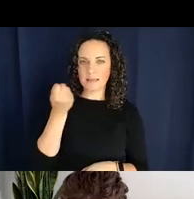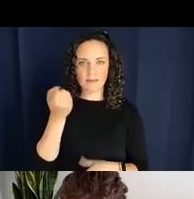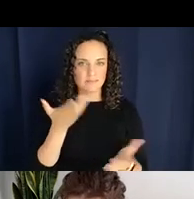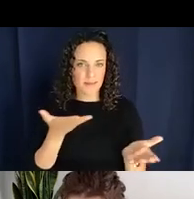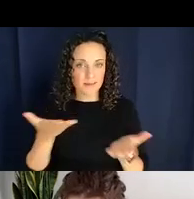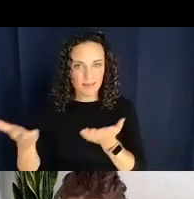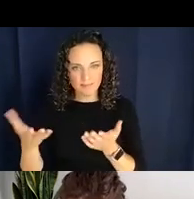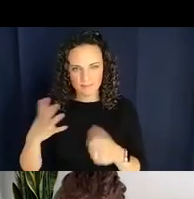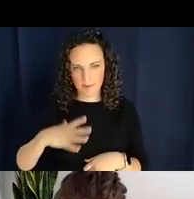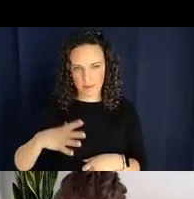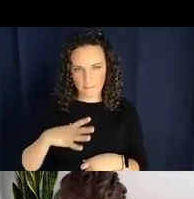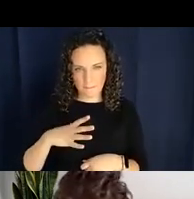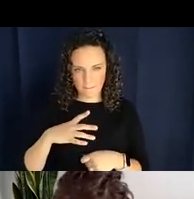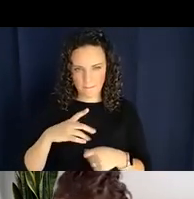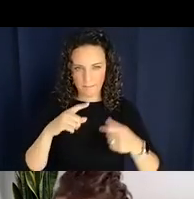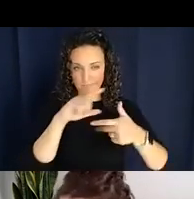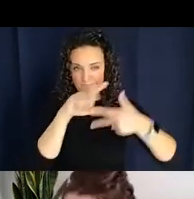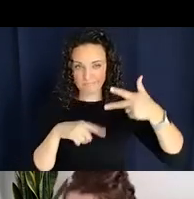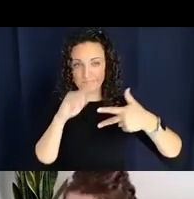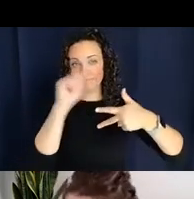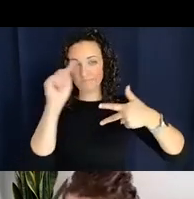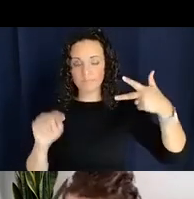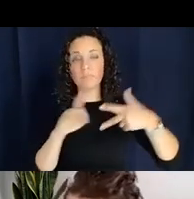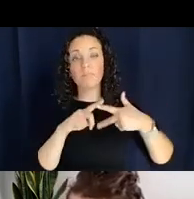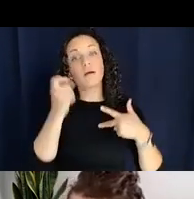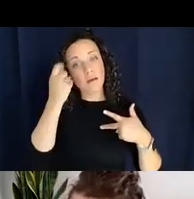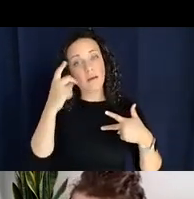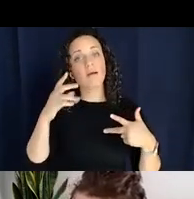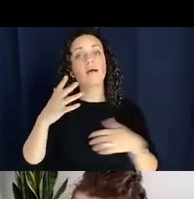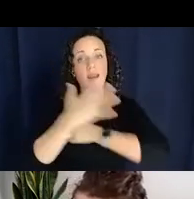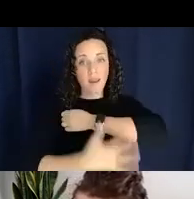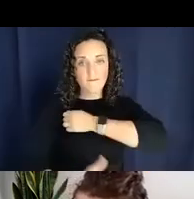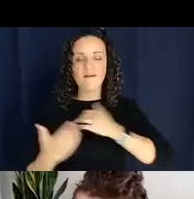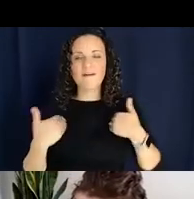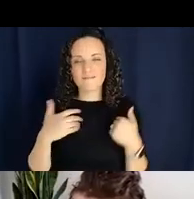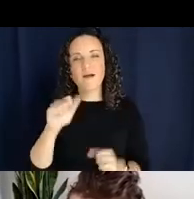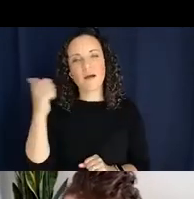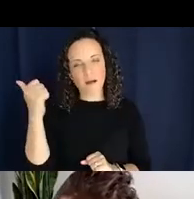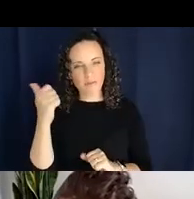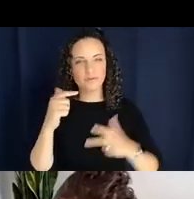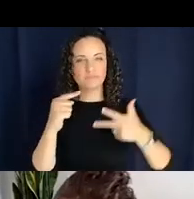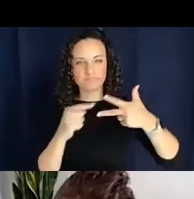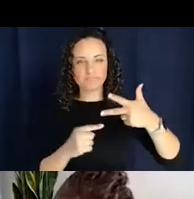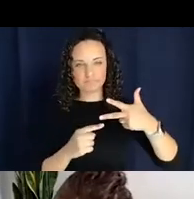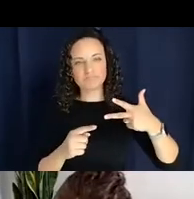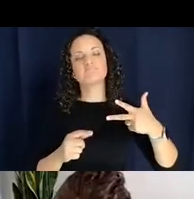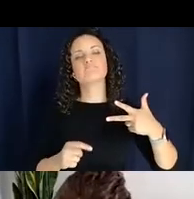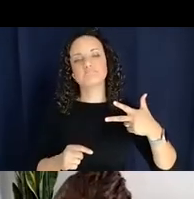and actually in fact Navajo has other types of classificatory stems and we can make a